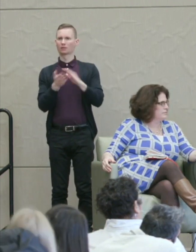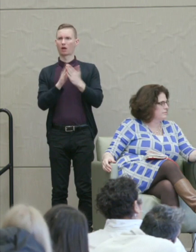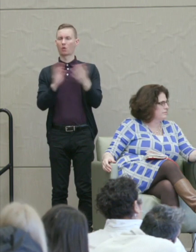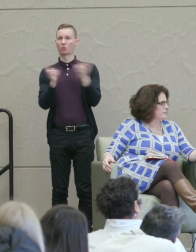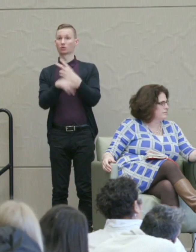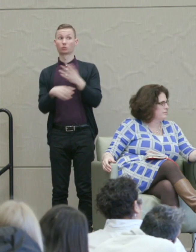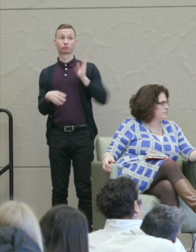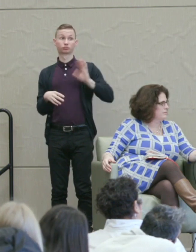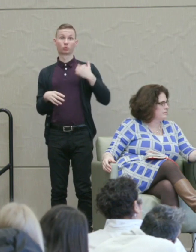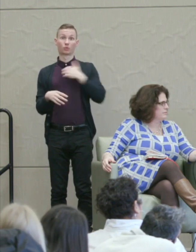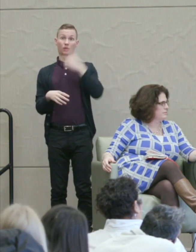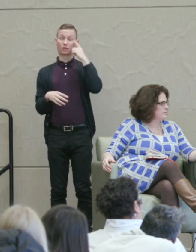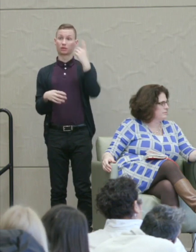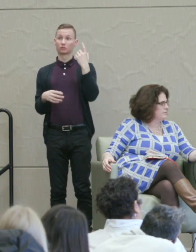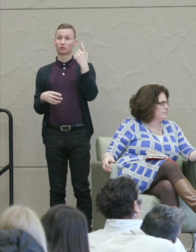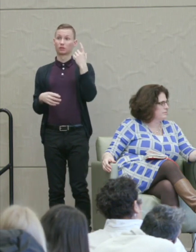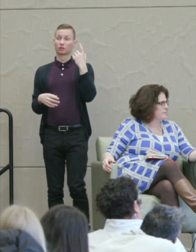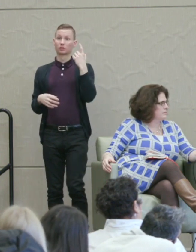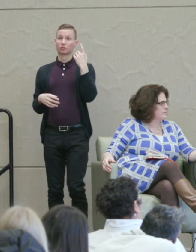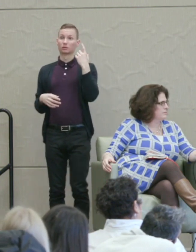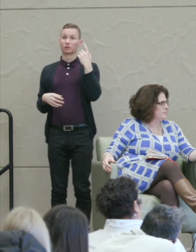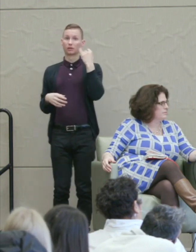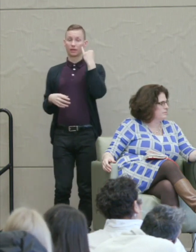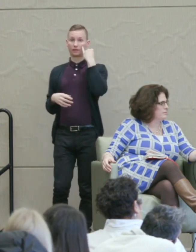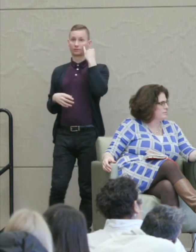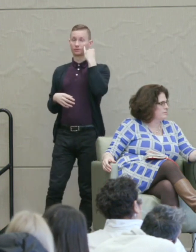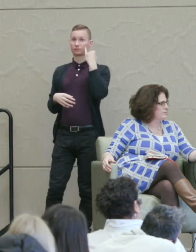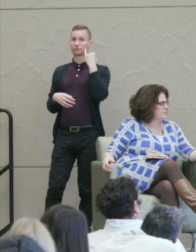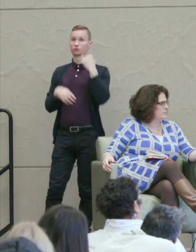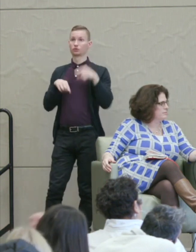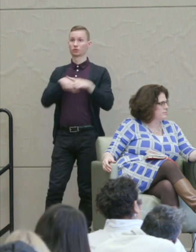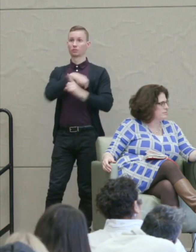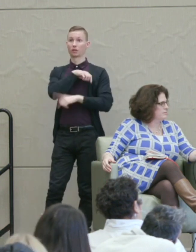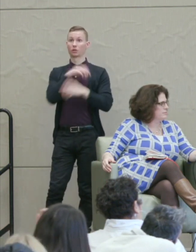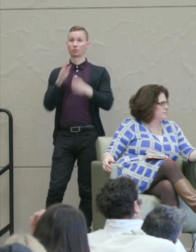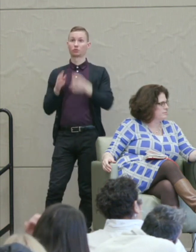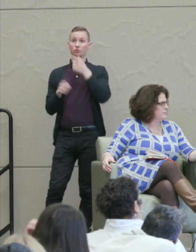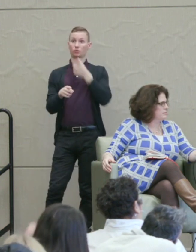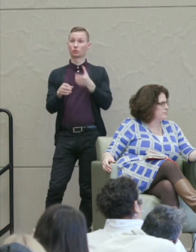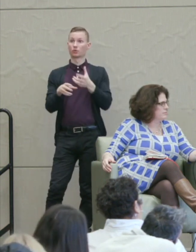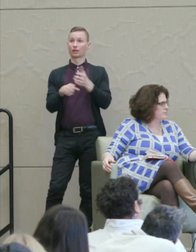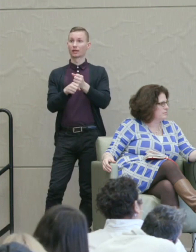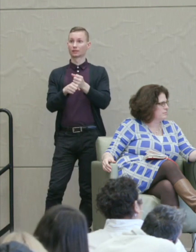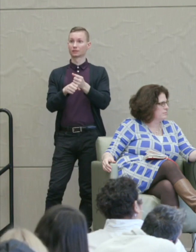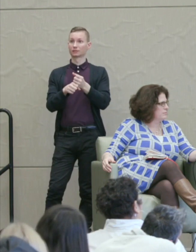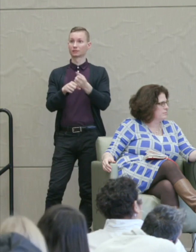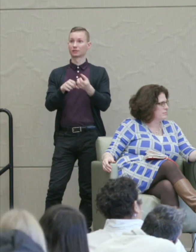at the penalty phase of a criminal trial the person who gets extra time to speak is the